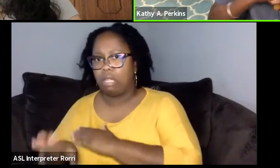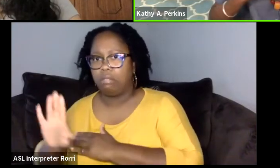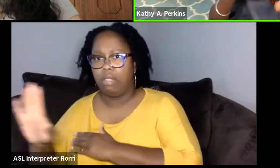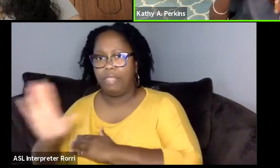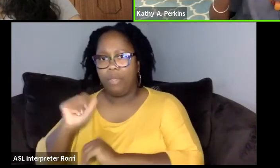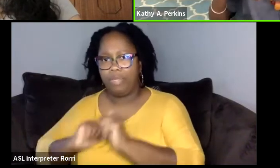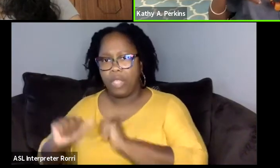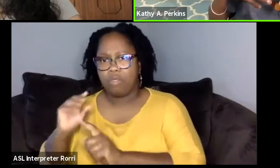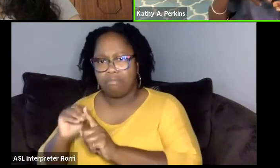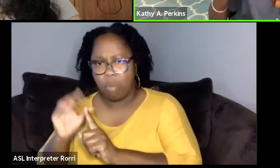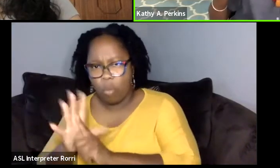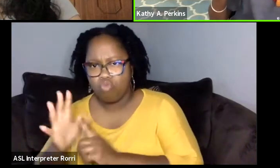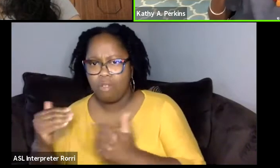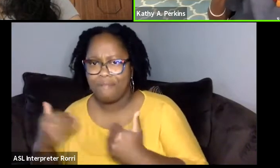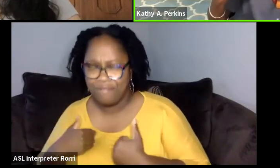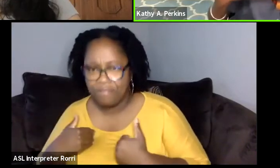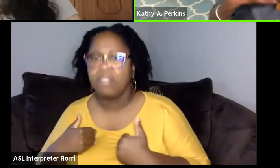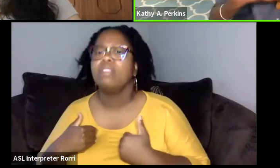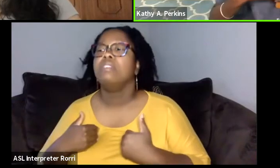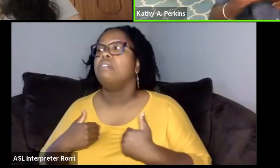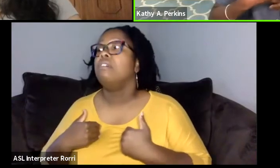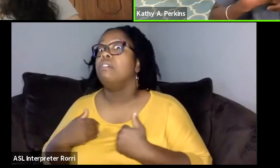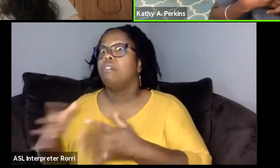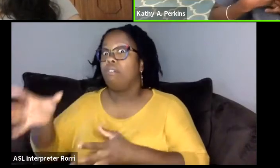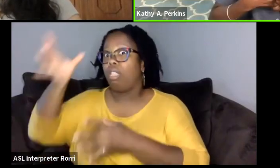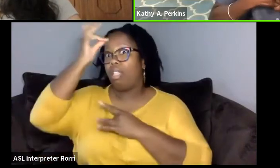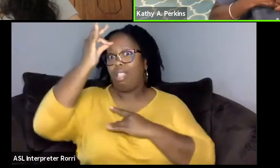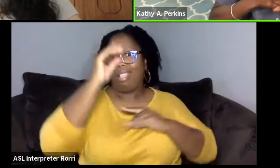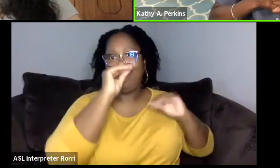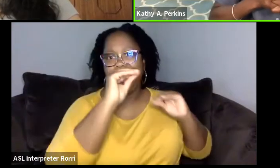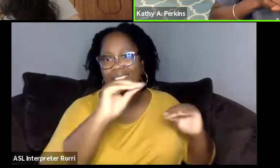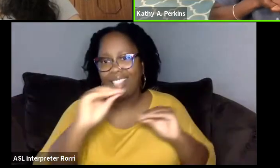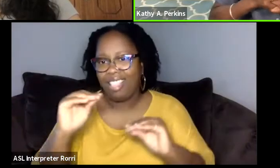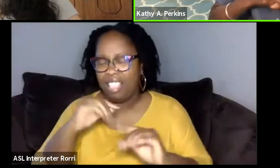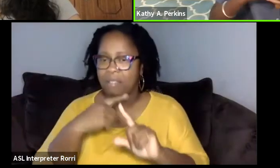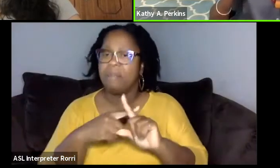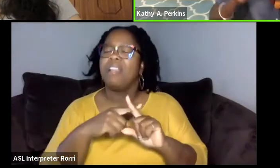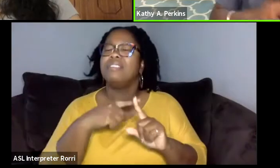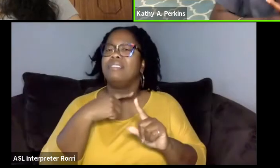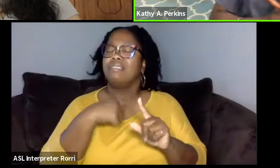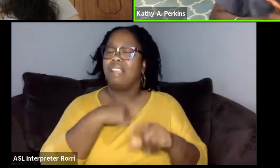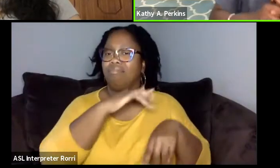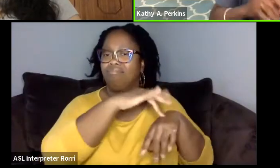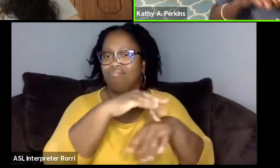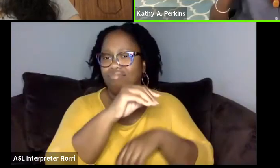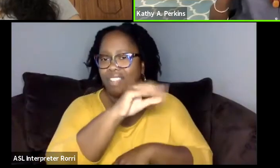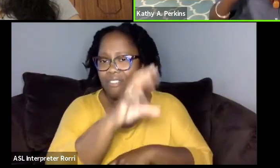And so I was able to teach that in different places in Africa that I had gone to, I could teach South African theater